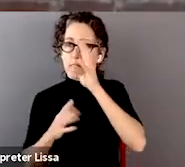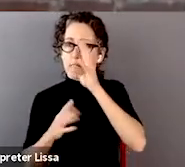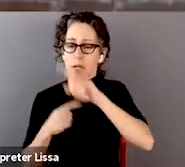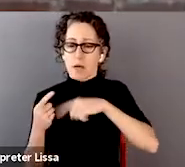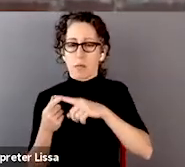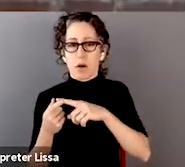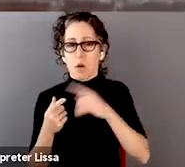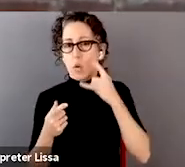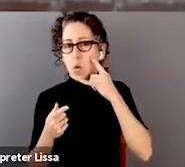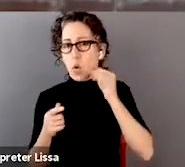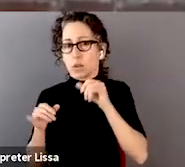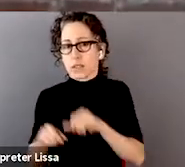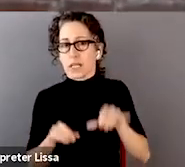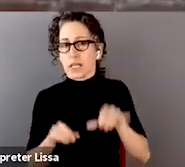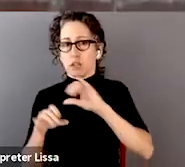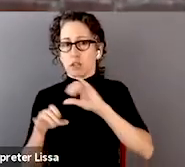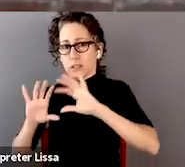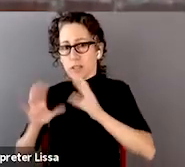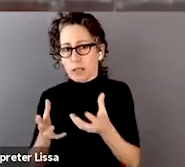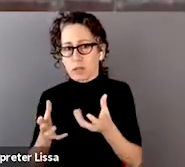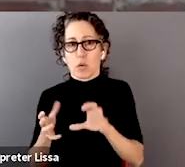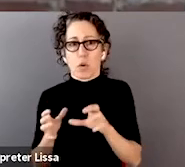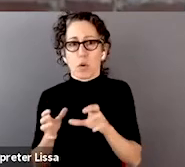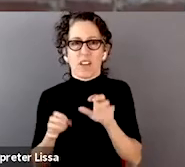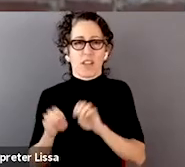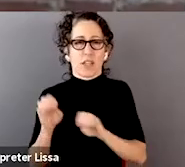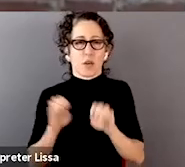or evaluation metrics or things like that,